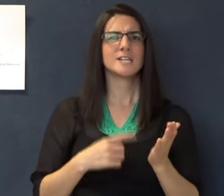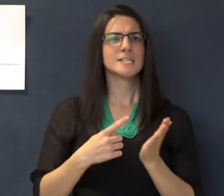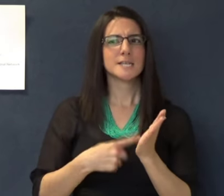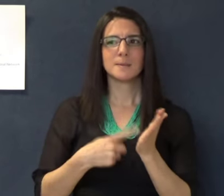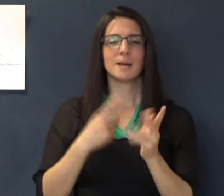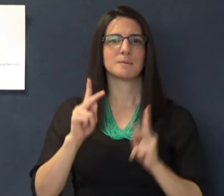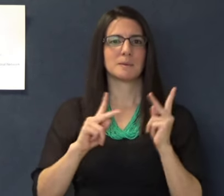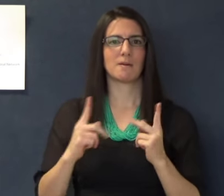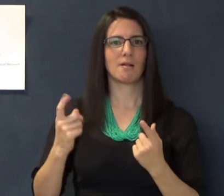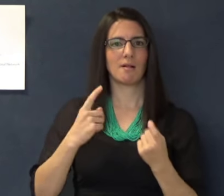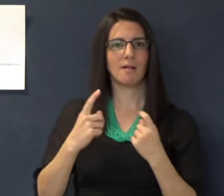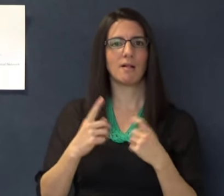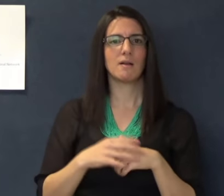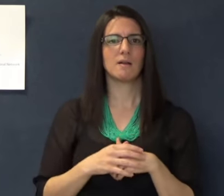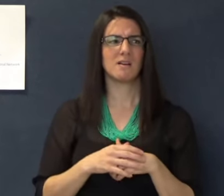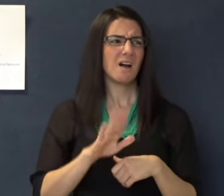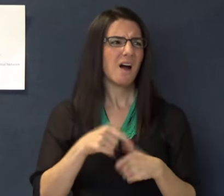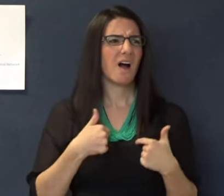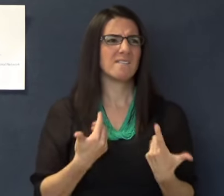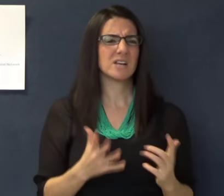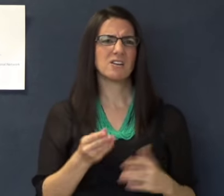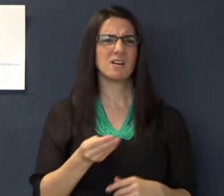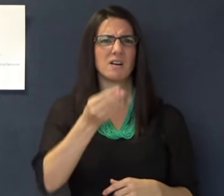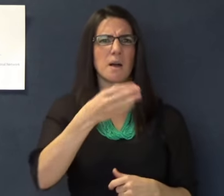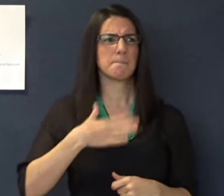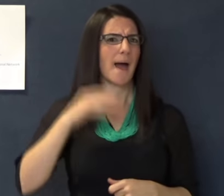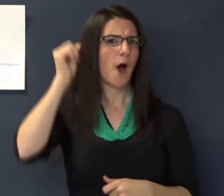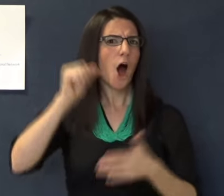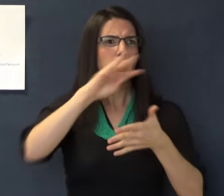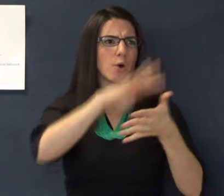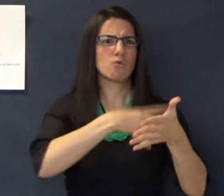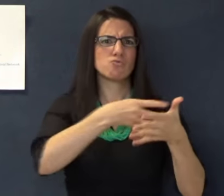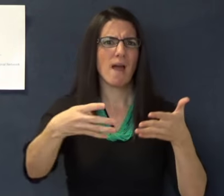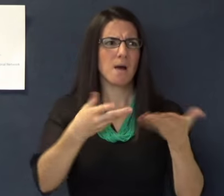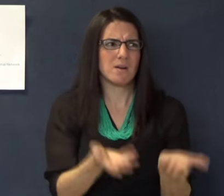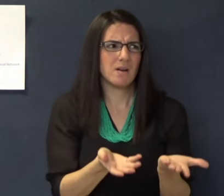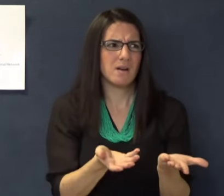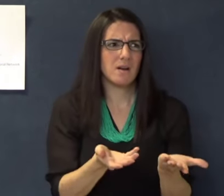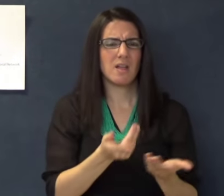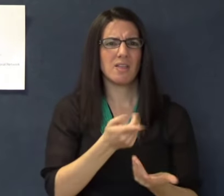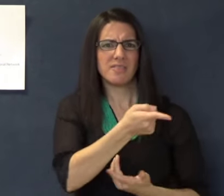Sometimes people inform us that they have already provided their landlord or school with their audiogram and